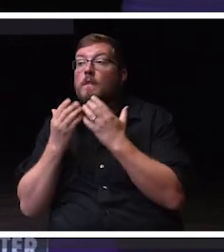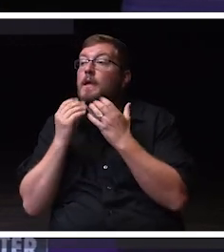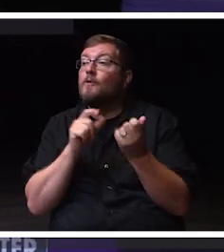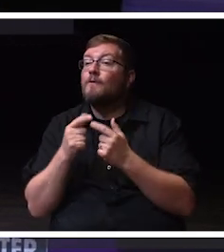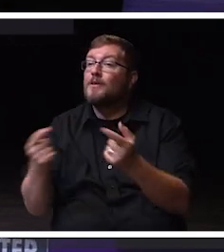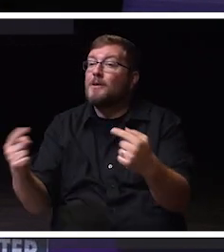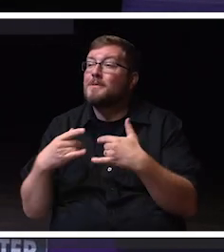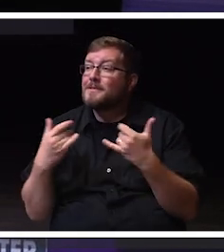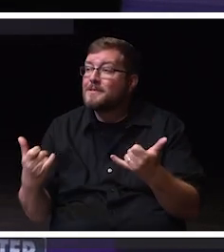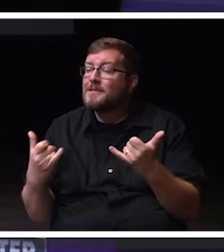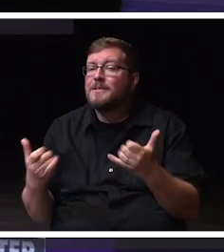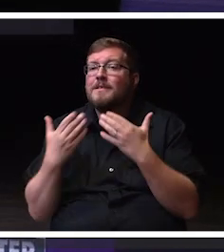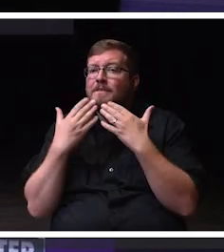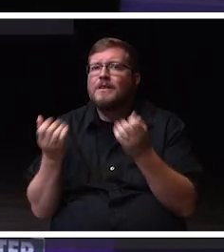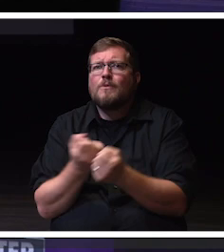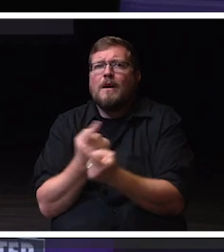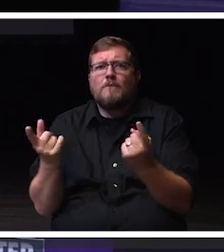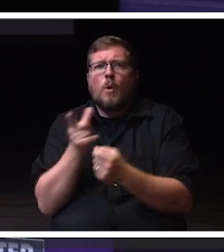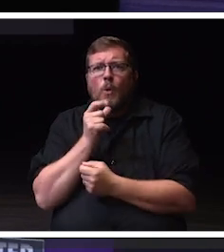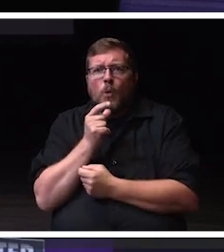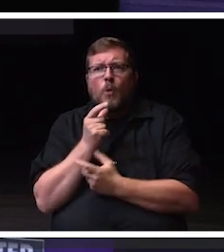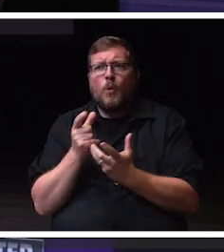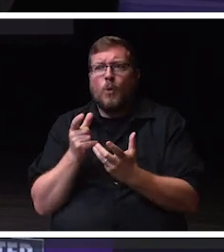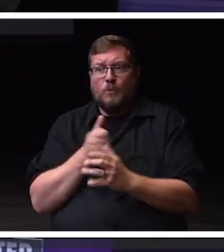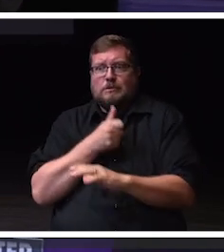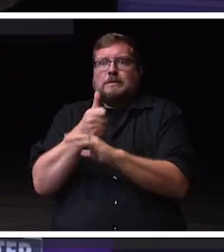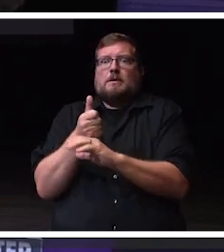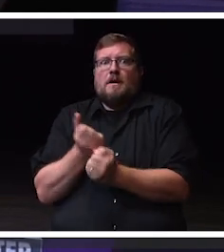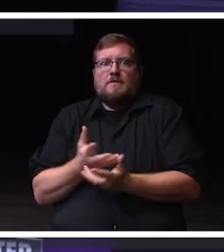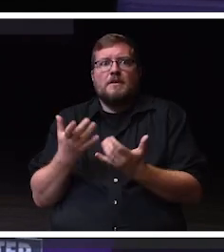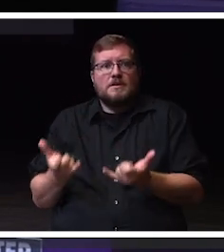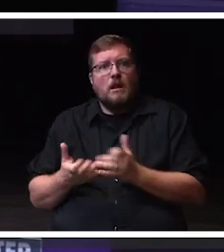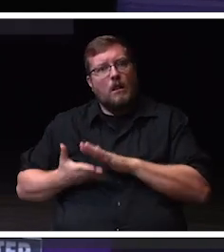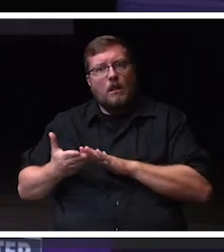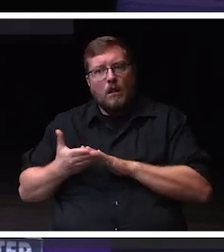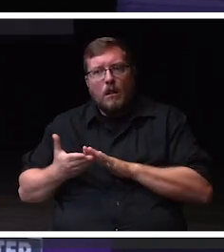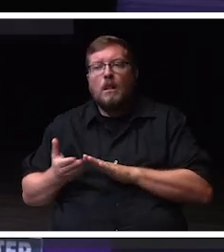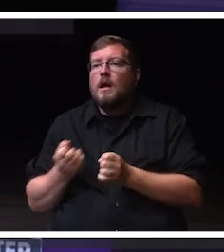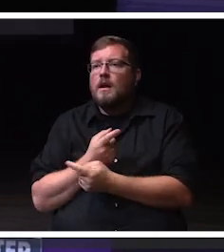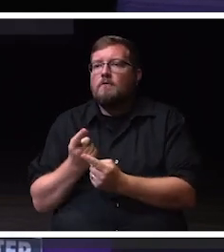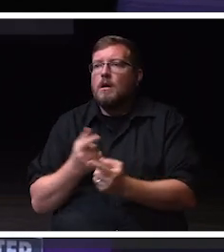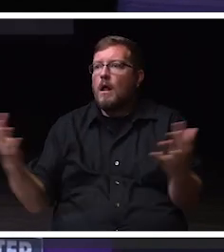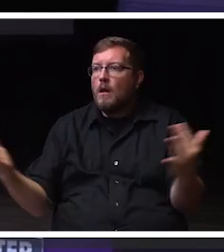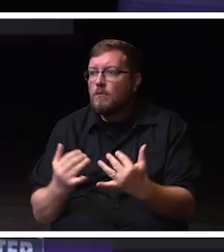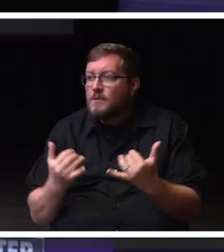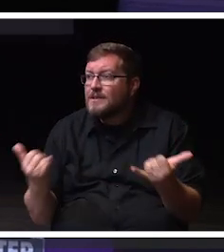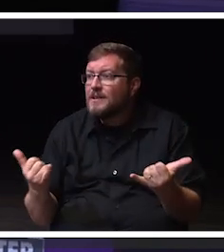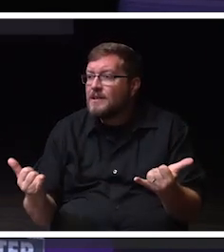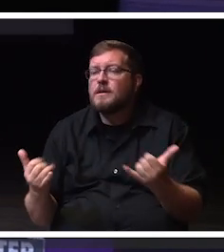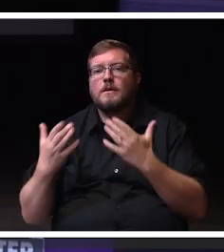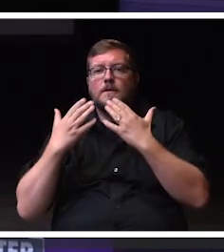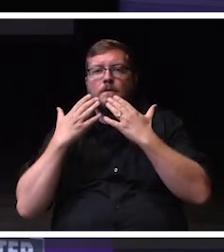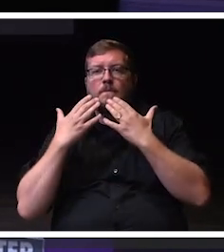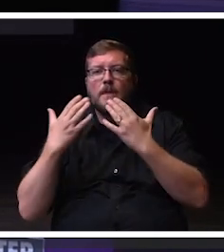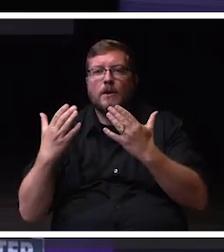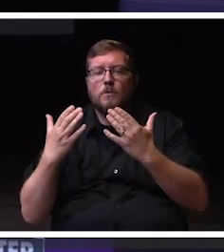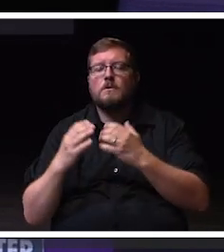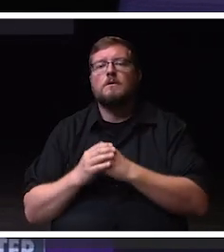and thank you for everyone who made it happen and all of you who gathered today. We thank you. We're going to leave this wonderful auditorium